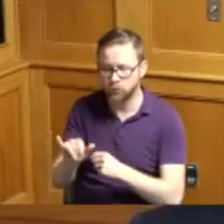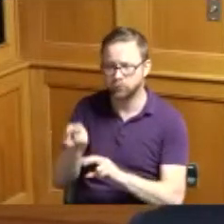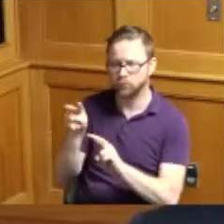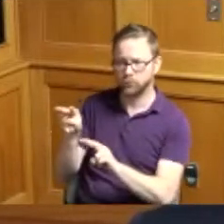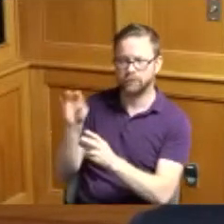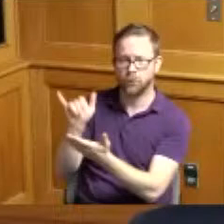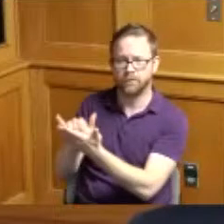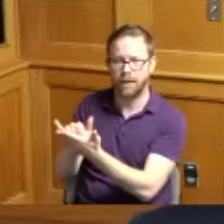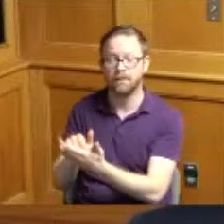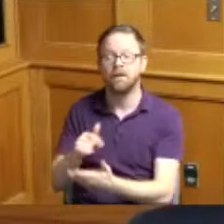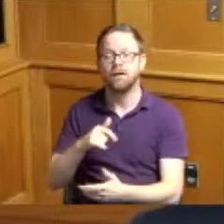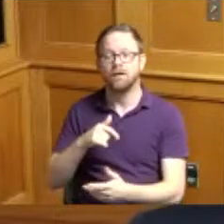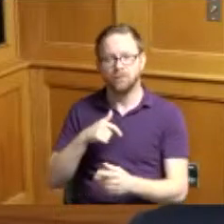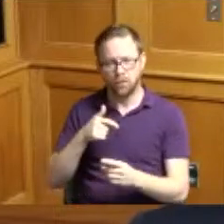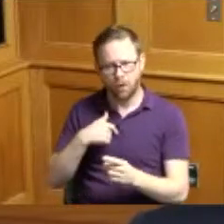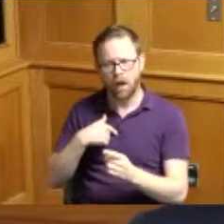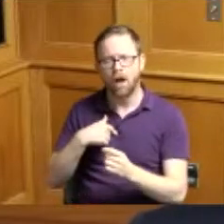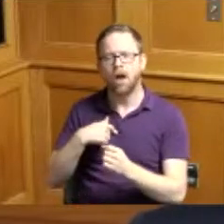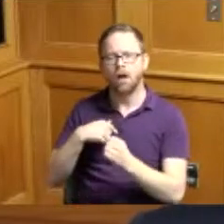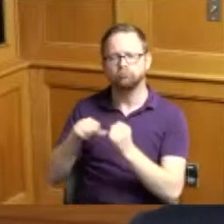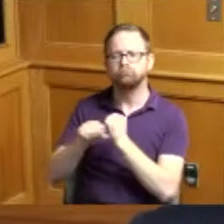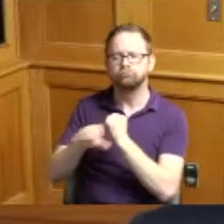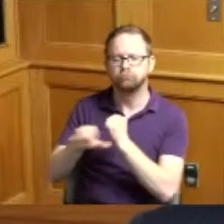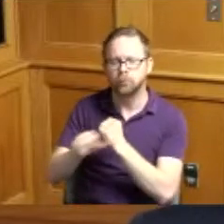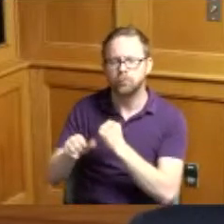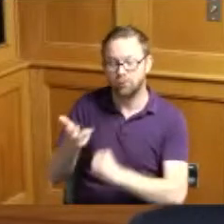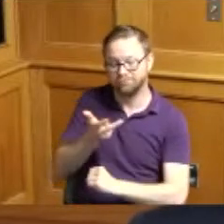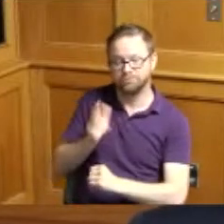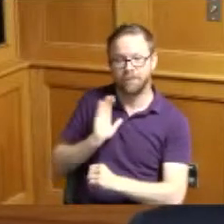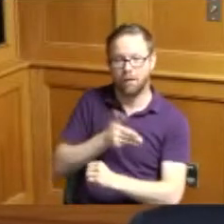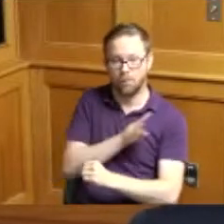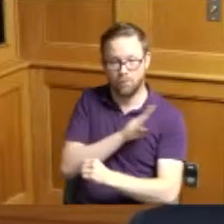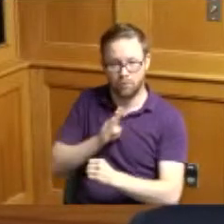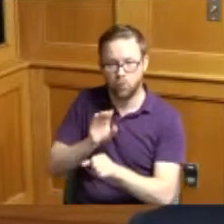there to to plug the work that this County and this board is done on issues of affordable housing